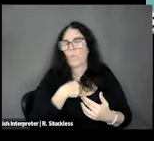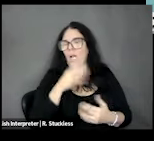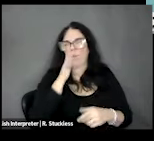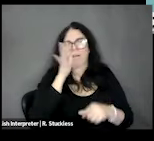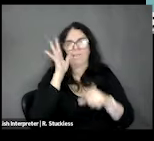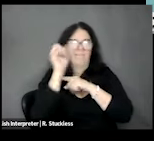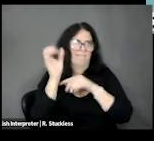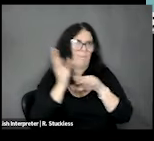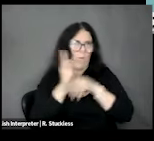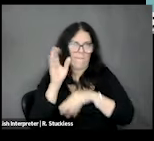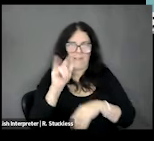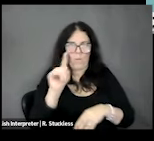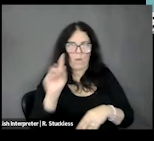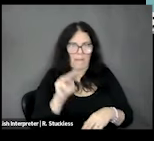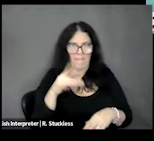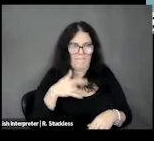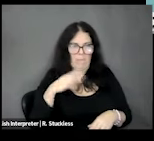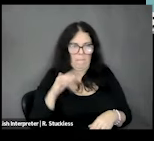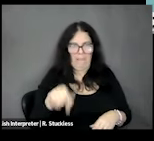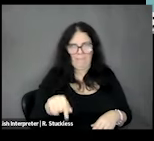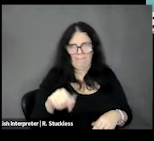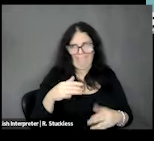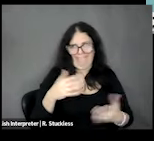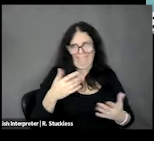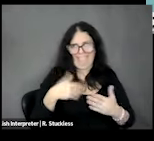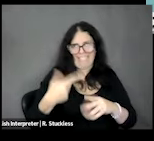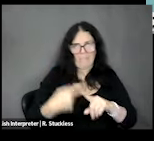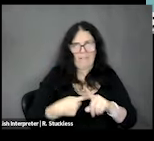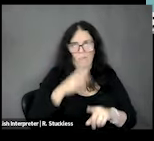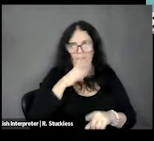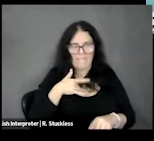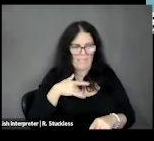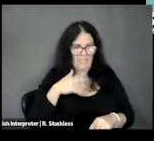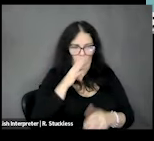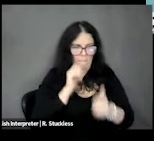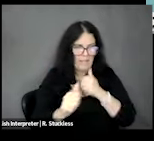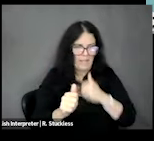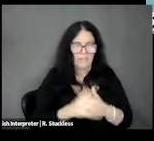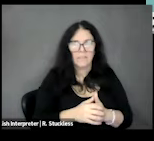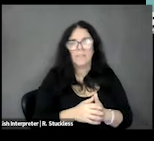person mark, probably by the end of summer, I would imagine. More than 80% of those folks